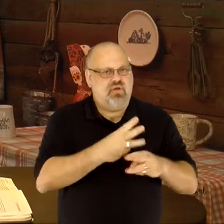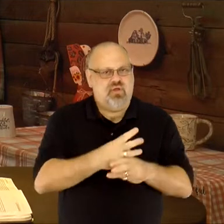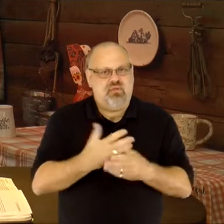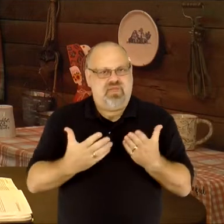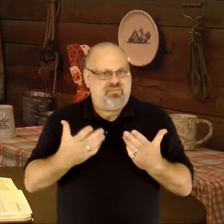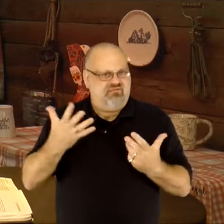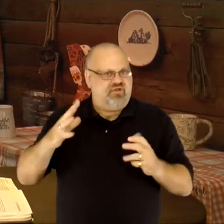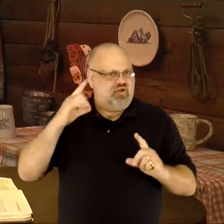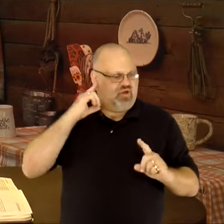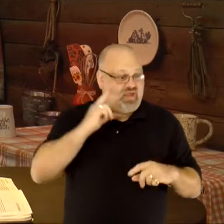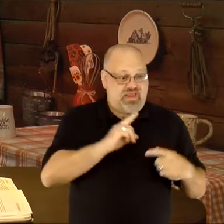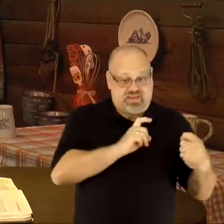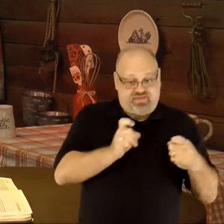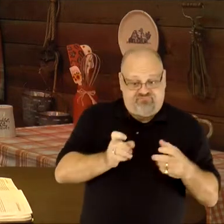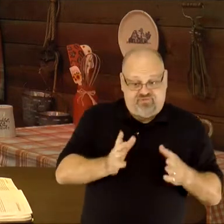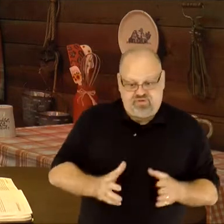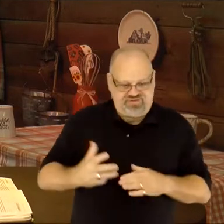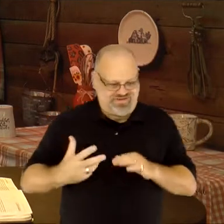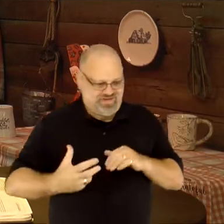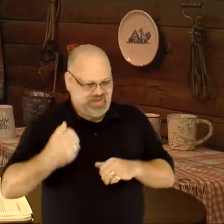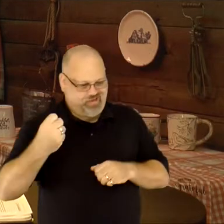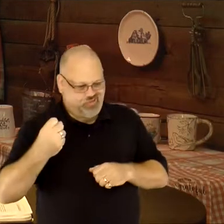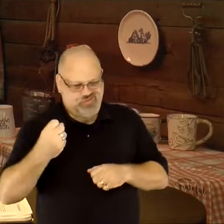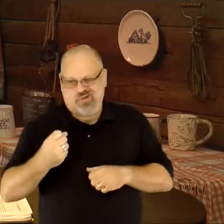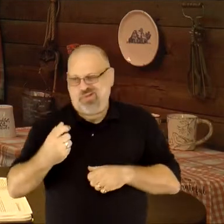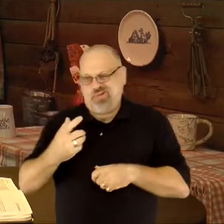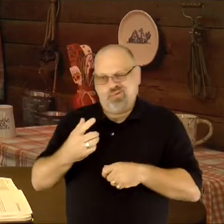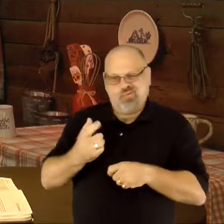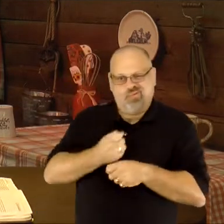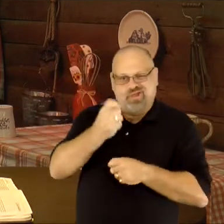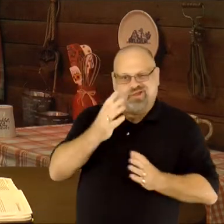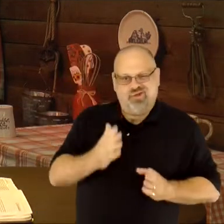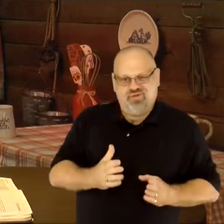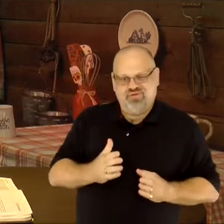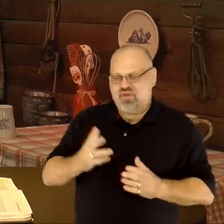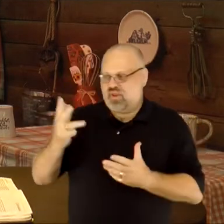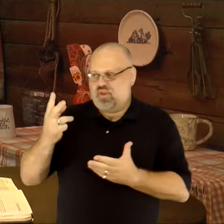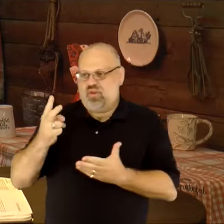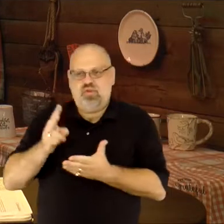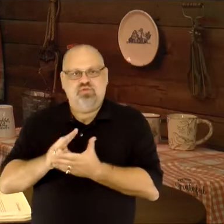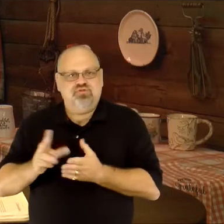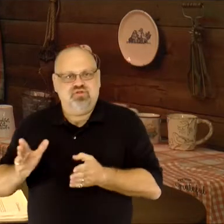givers and takers, or maybe it's winners and losers, or it might be those who tear you